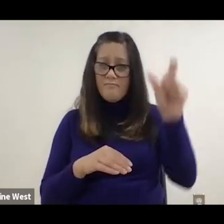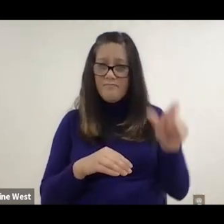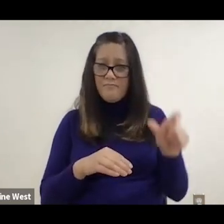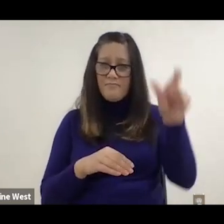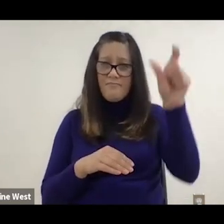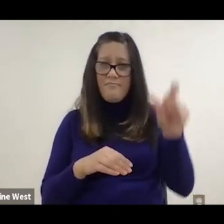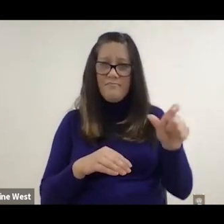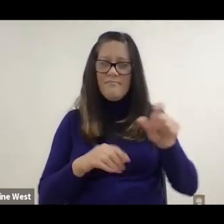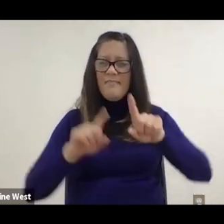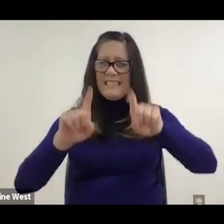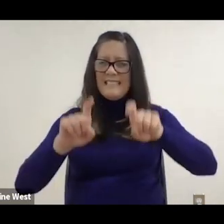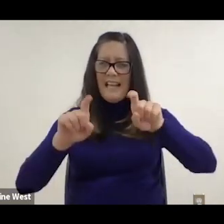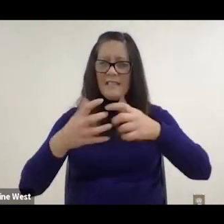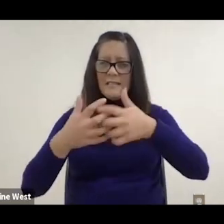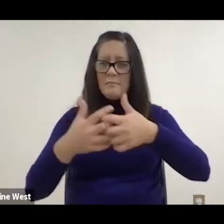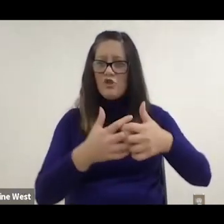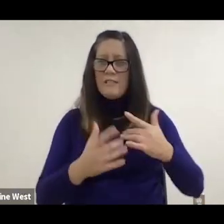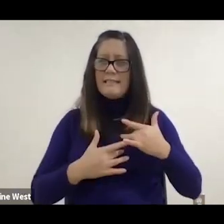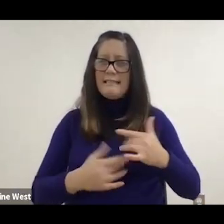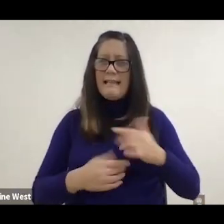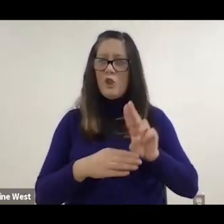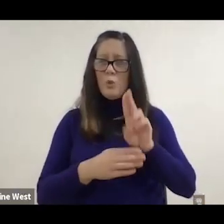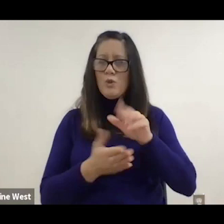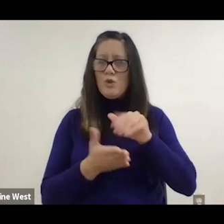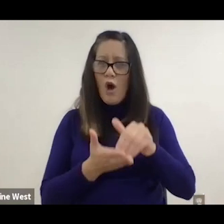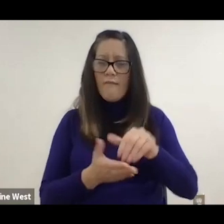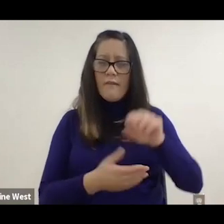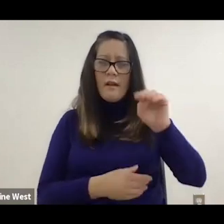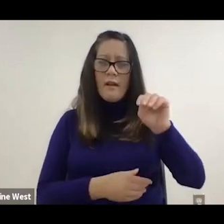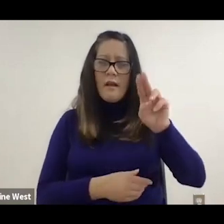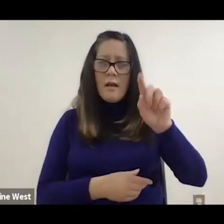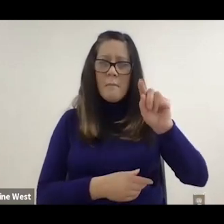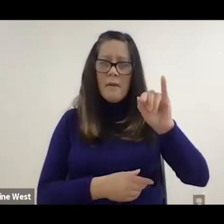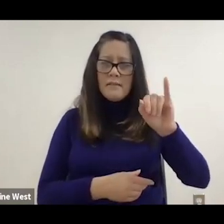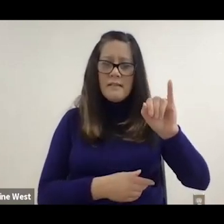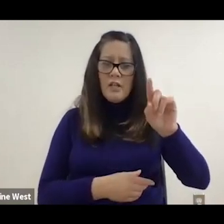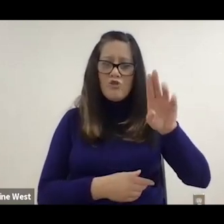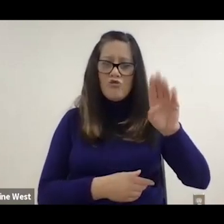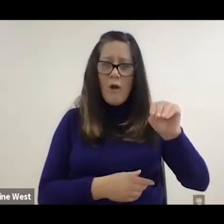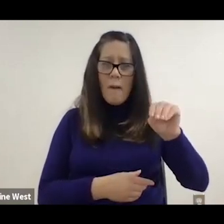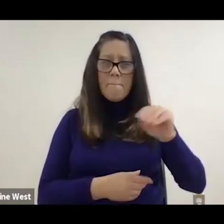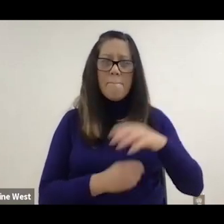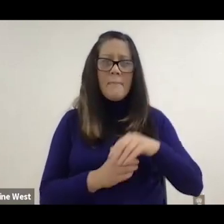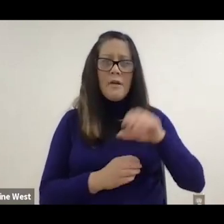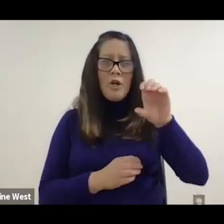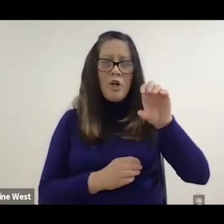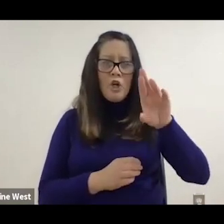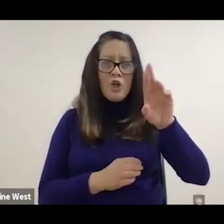left hand side does is a test machines commonly used the multi drum tester. The curb drop tester,